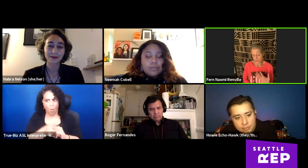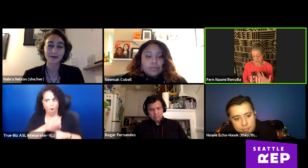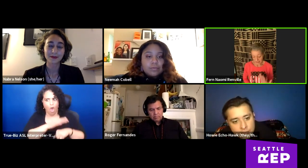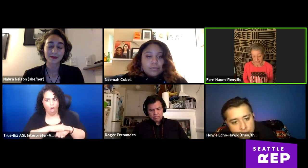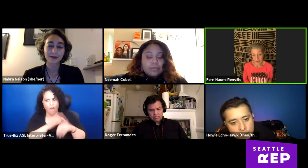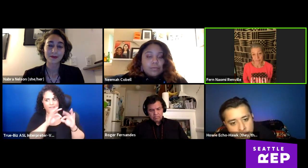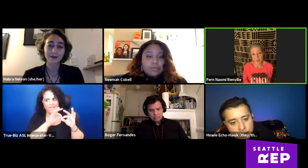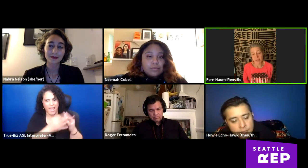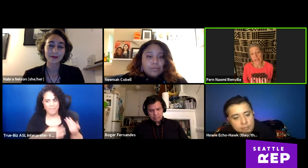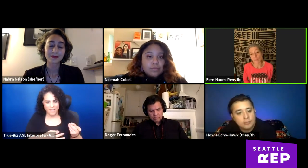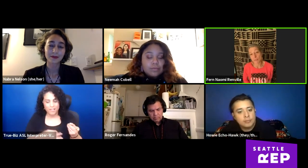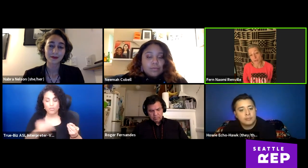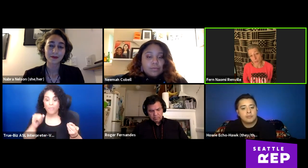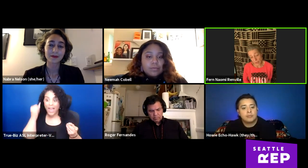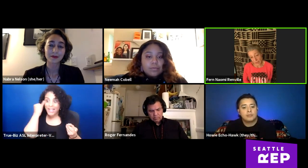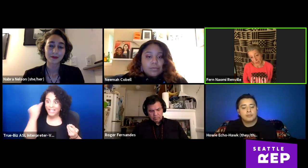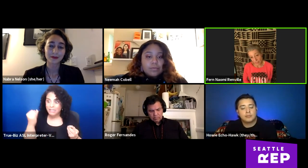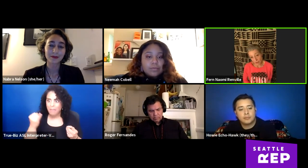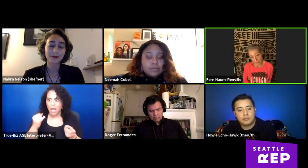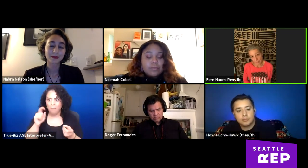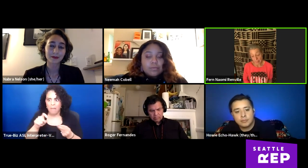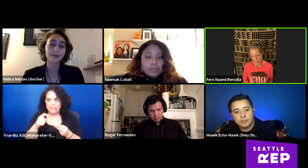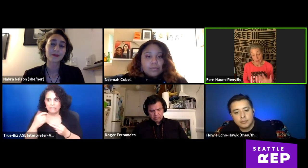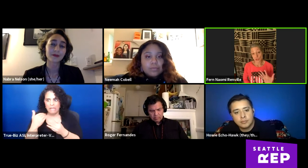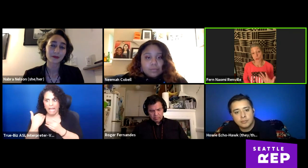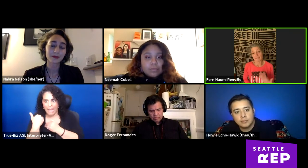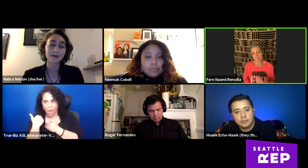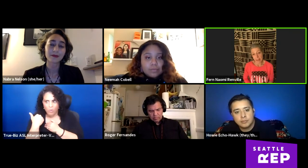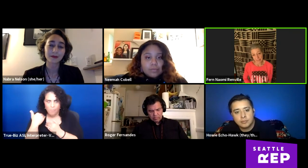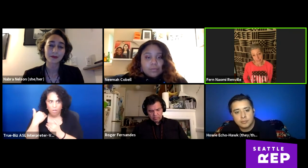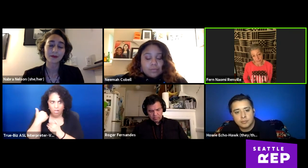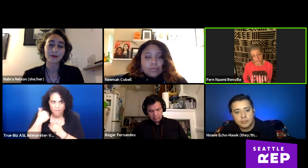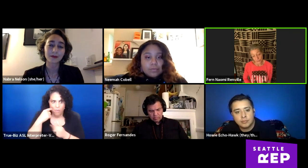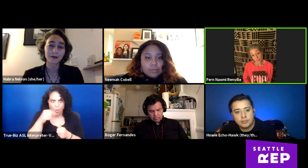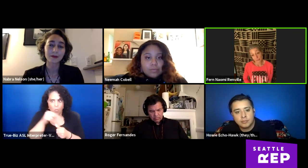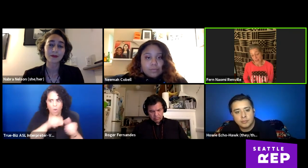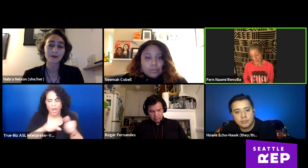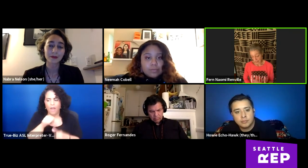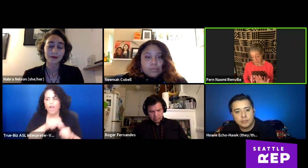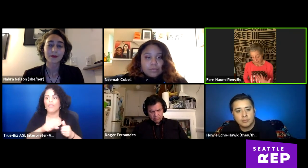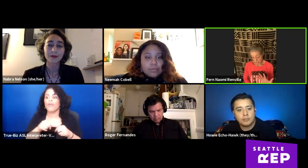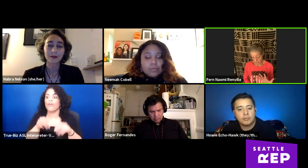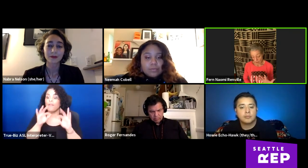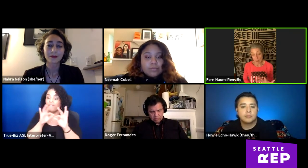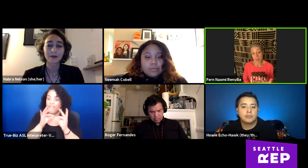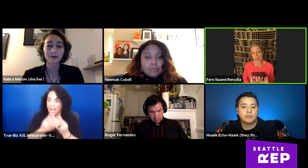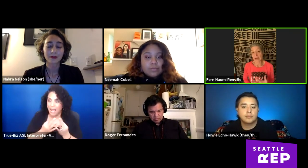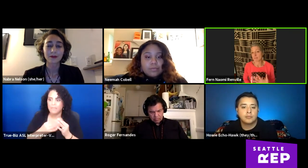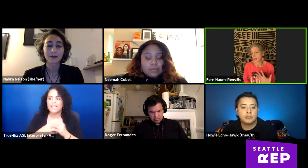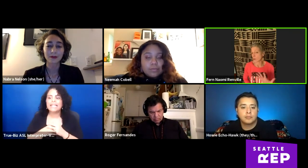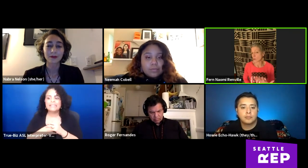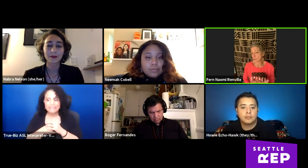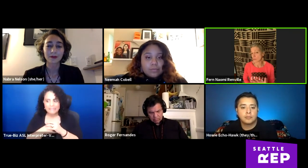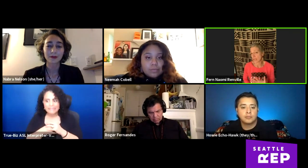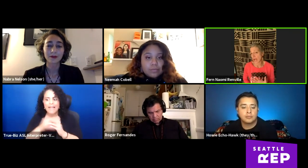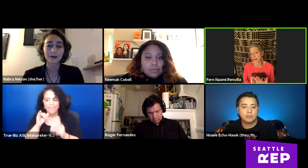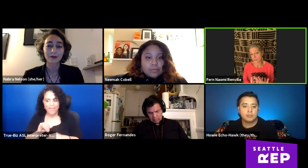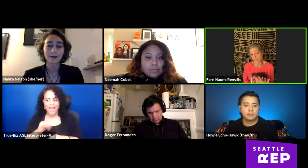So this idea of being accountable to one another, to our families is kind of my own guidance